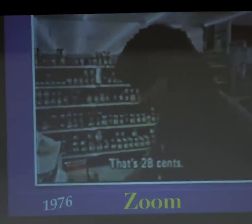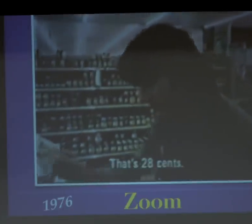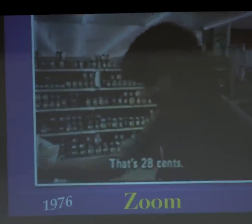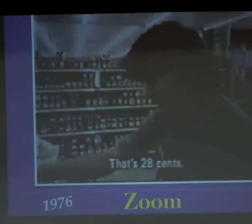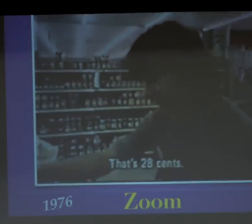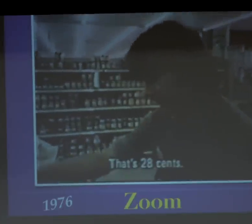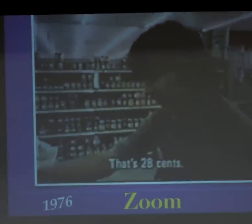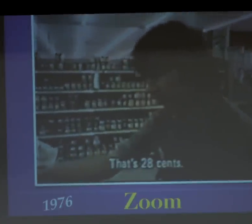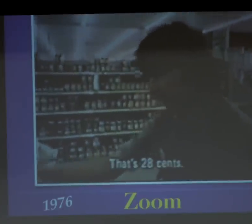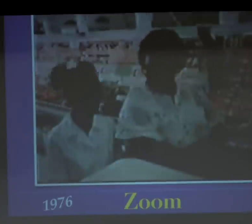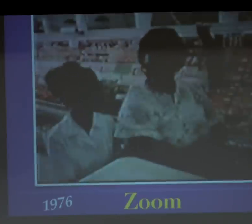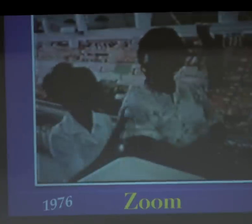That's 28 cents.